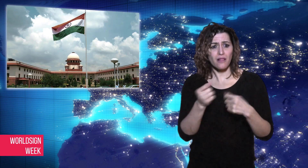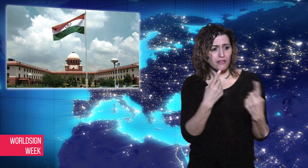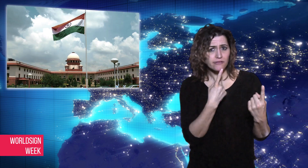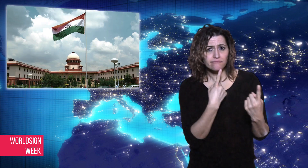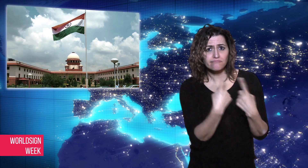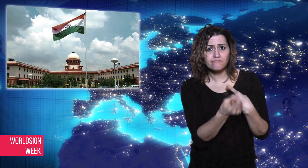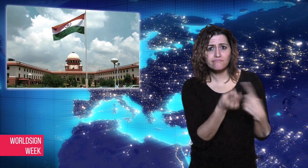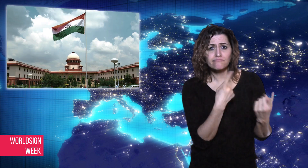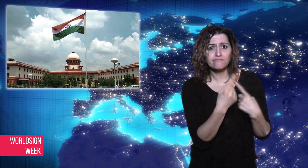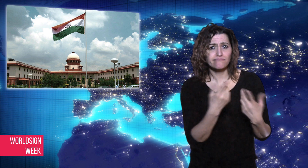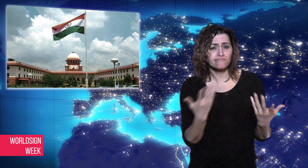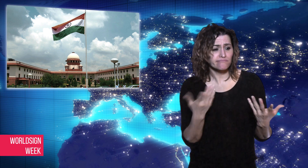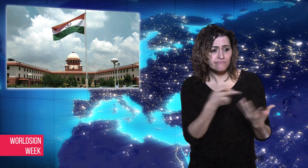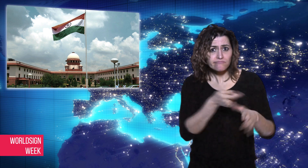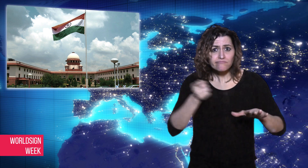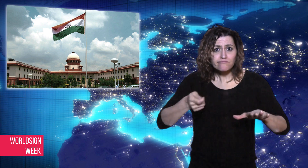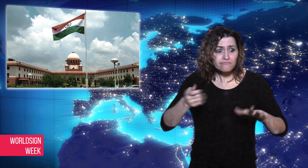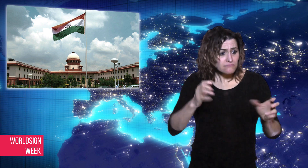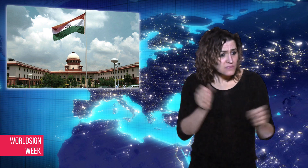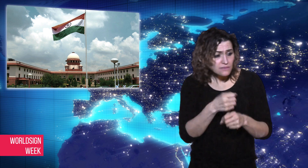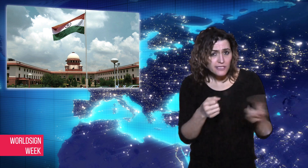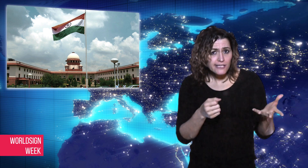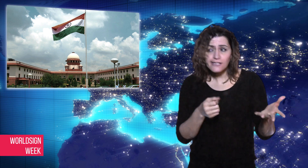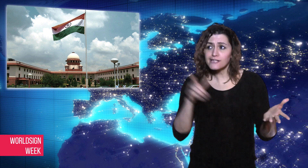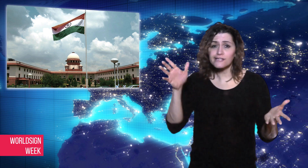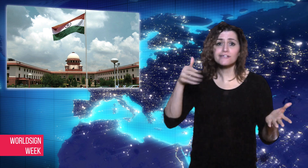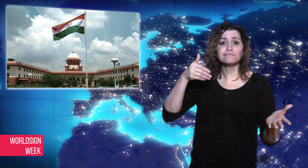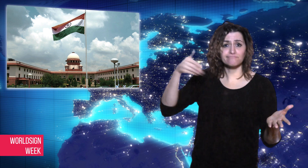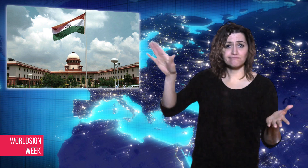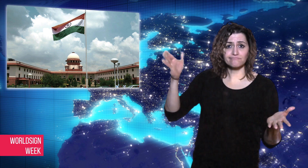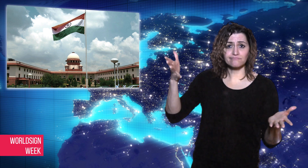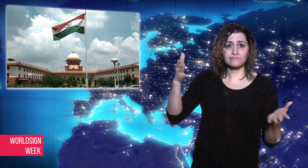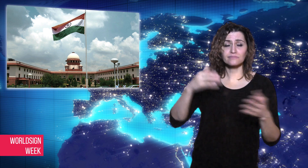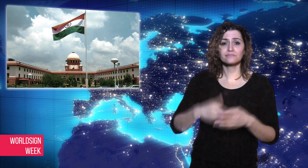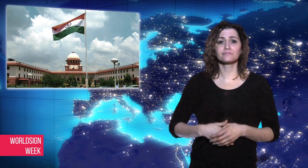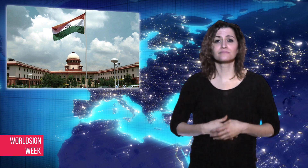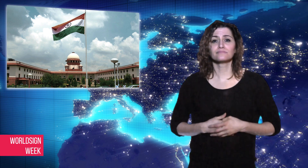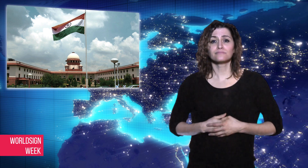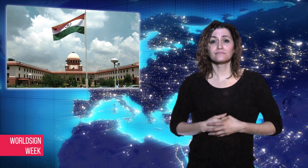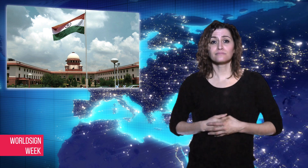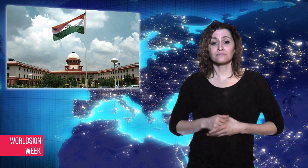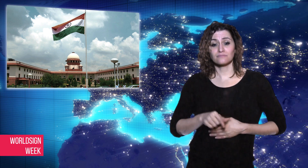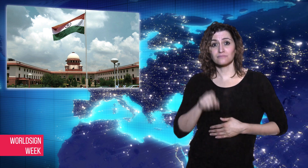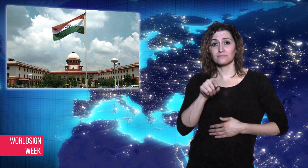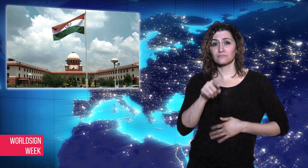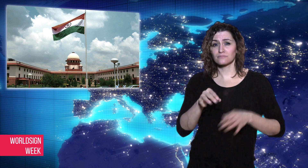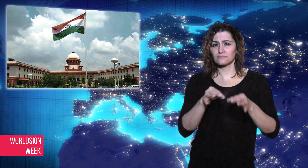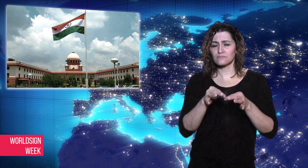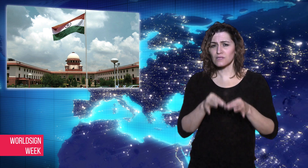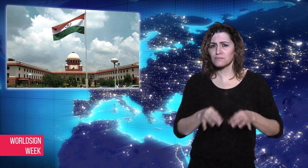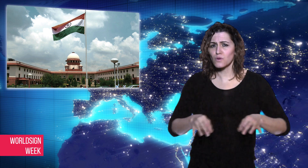could be convicted without cross-